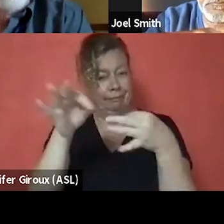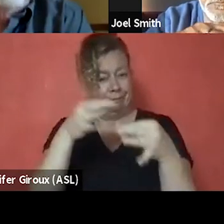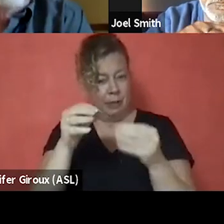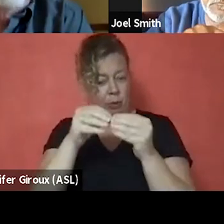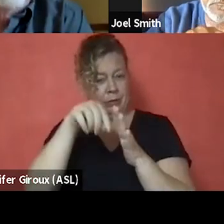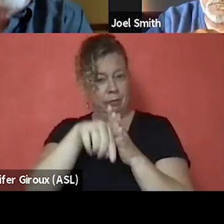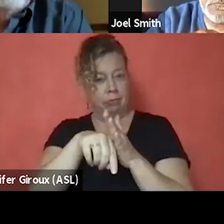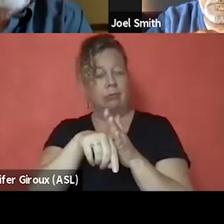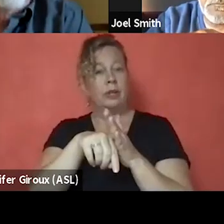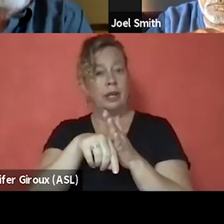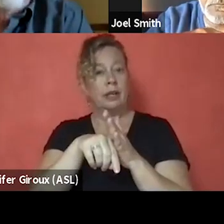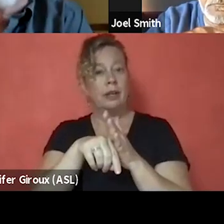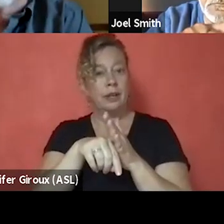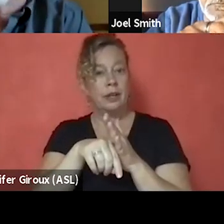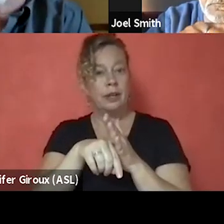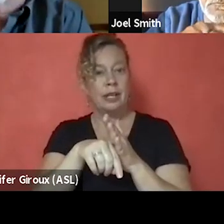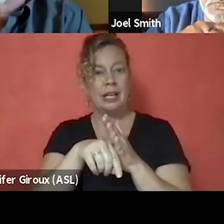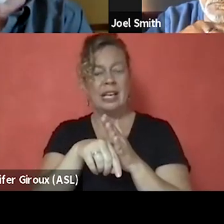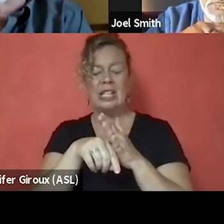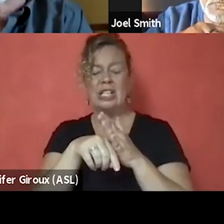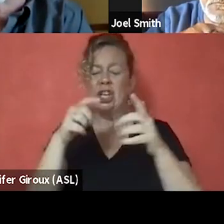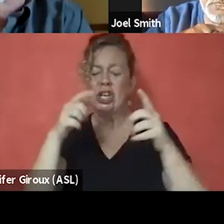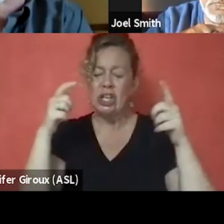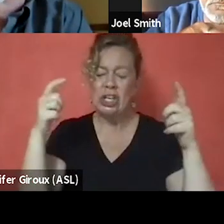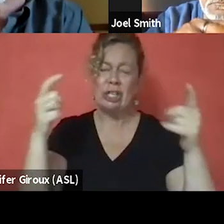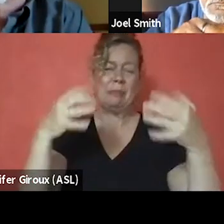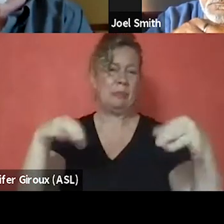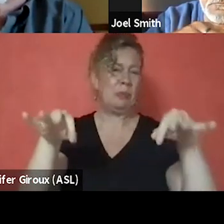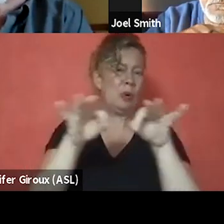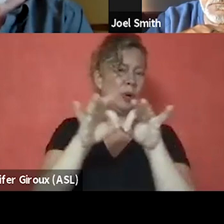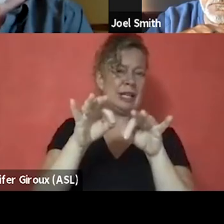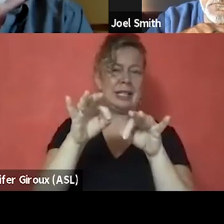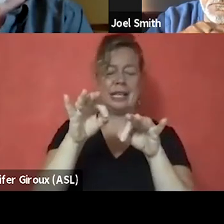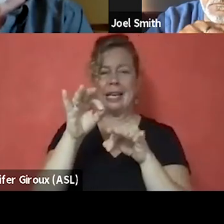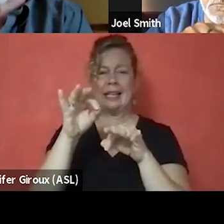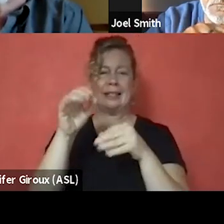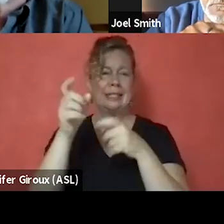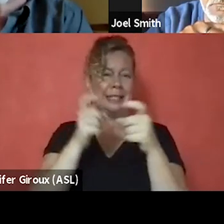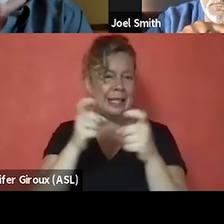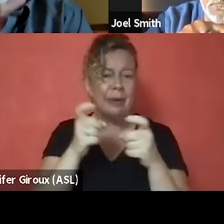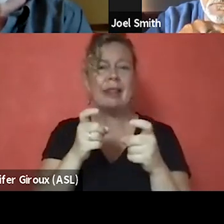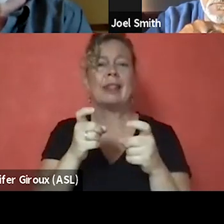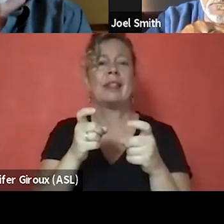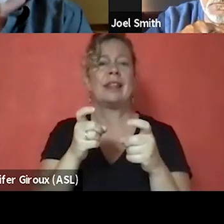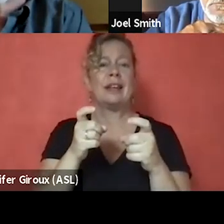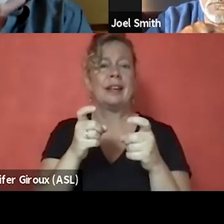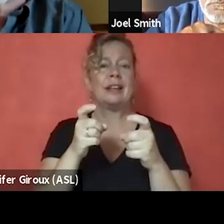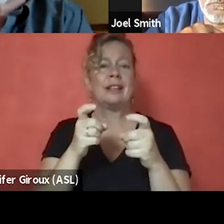It is a massive thing to overcome. And I'm not sure that many of us are able to do it.